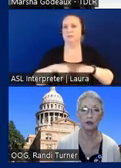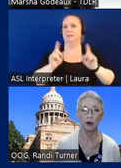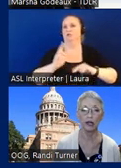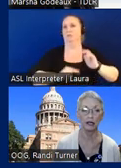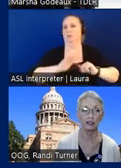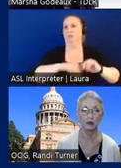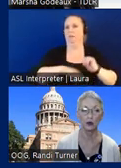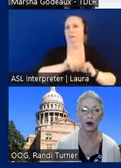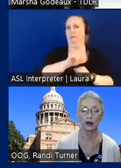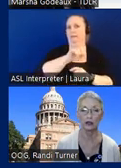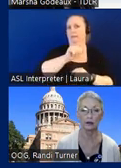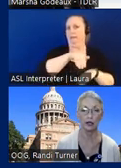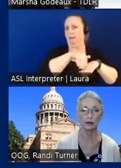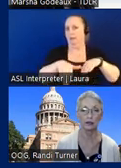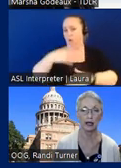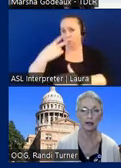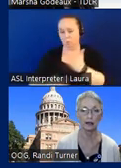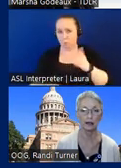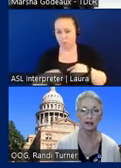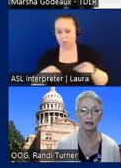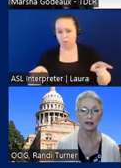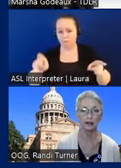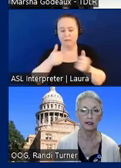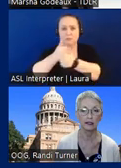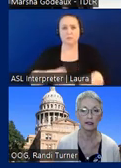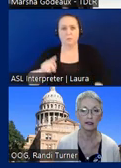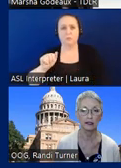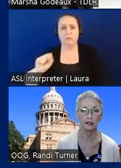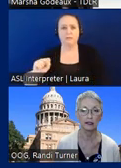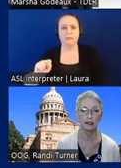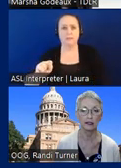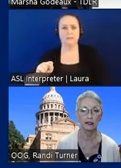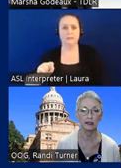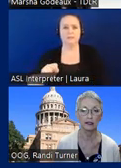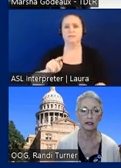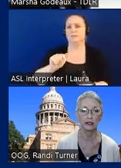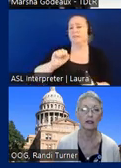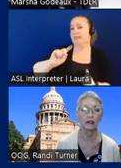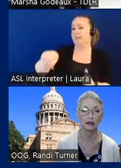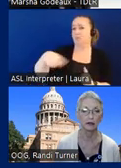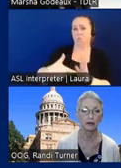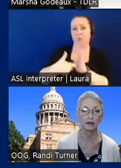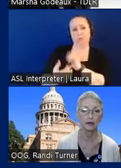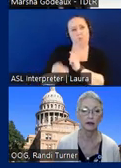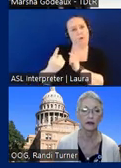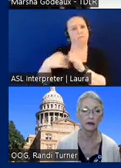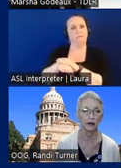both exits required to comply with tasks tas only requires one accessible route to the public way